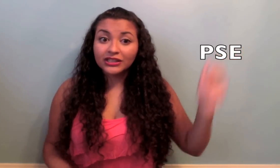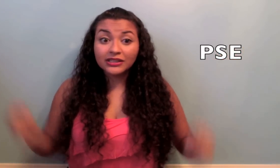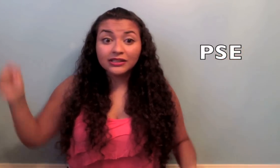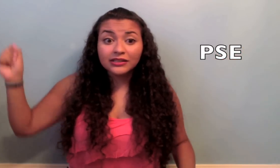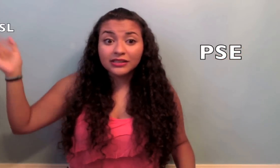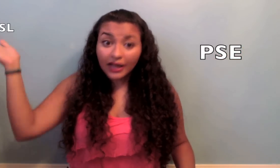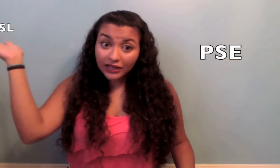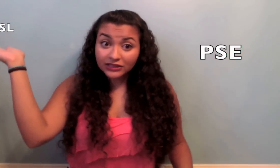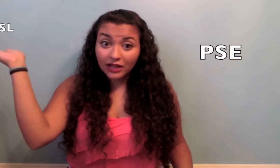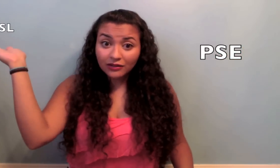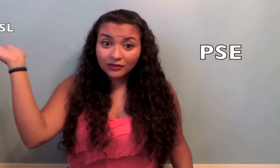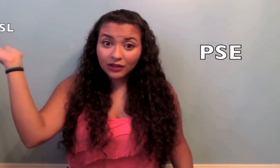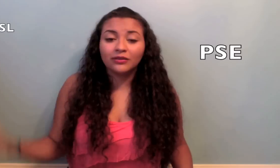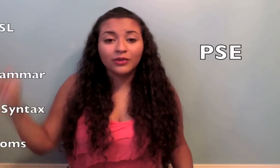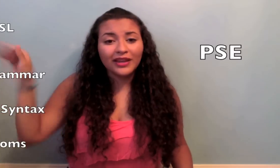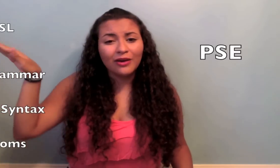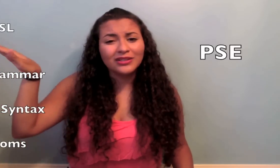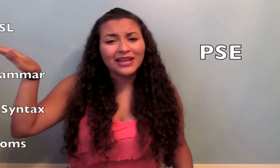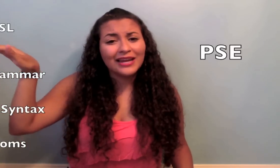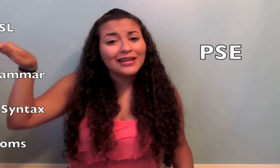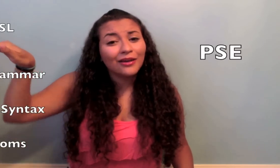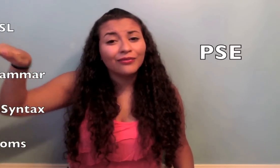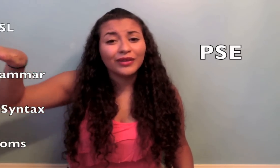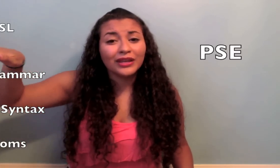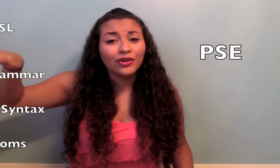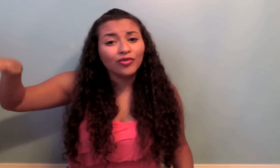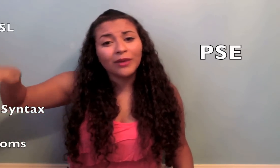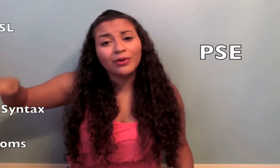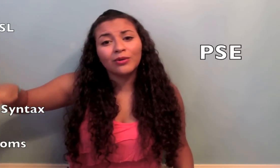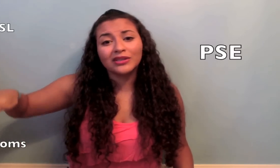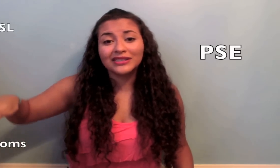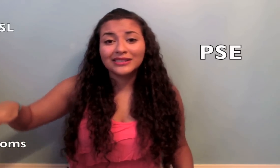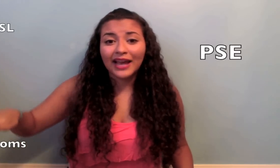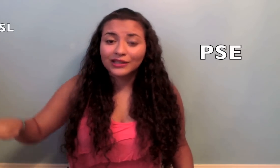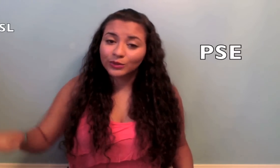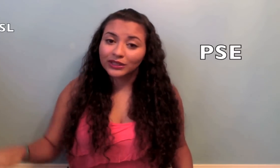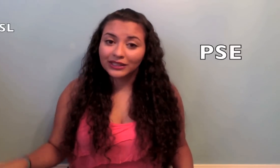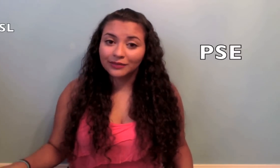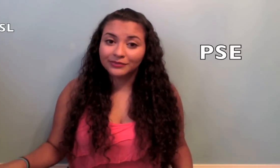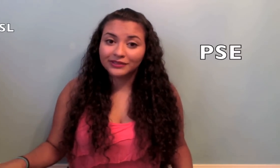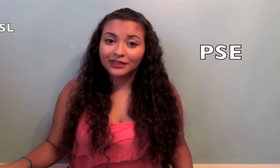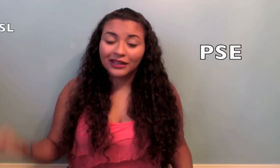Pidgin sign english is ASl without any of the grammar, syntax, or idioms. its just the signs